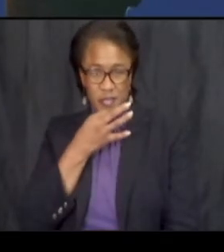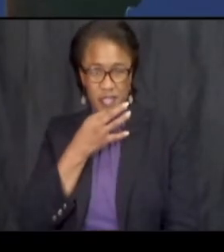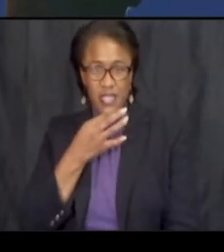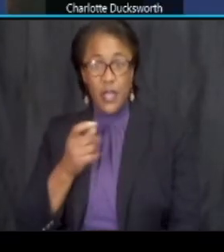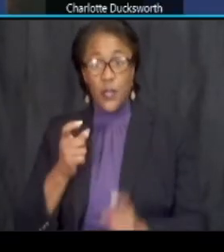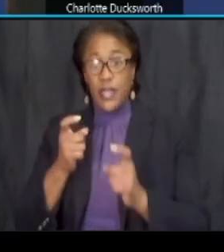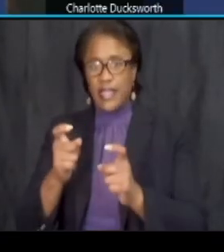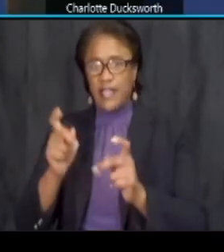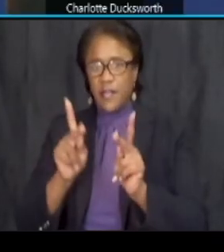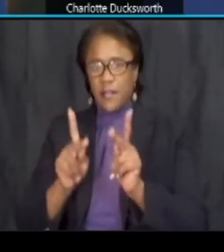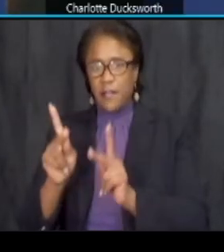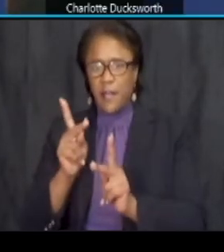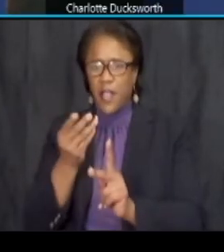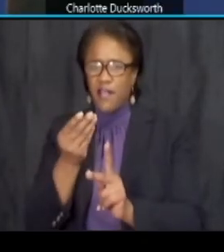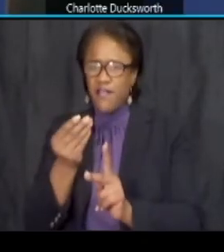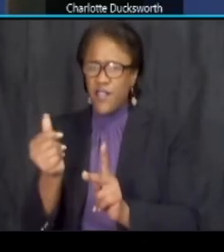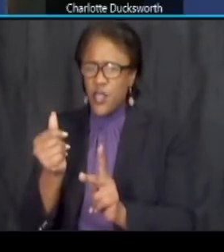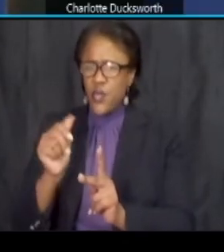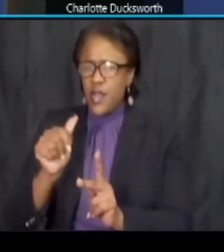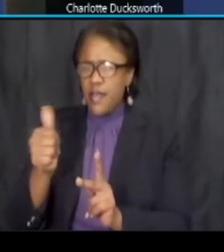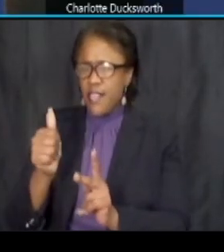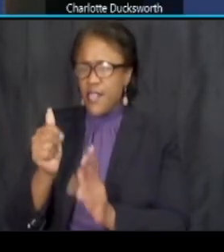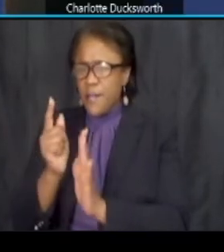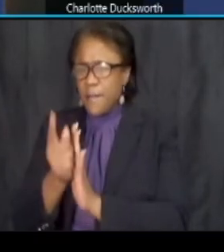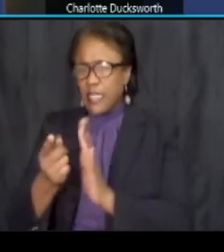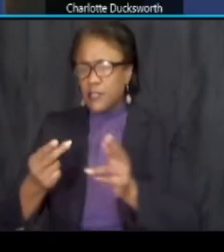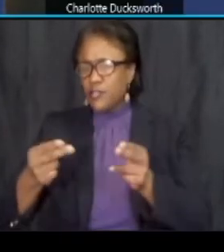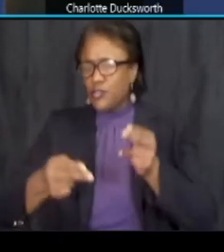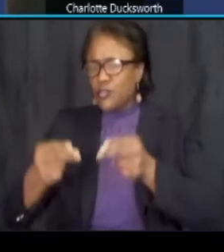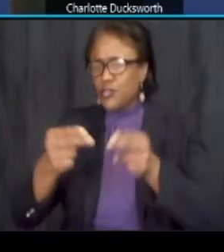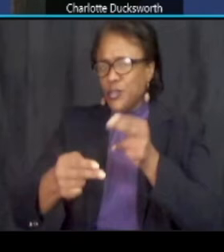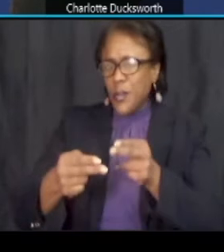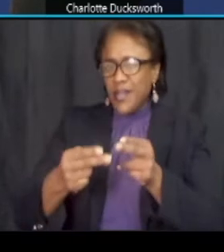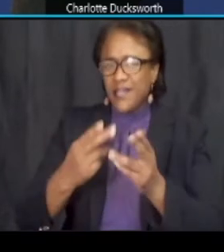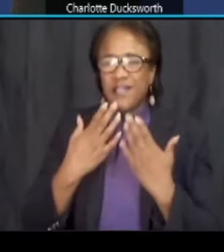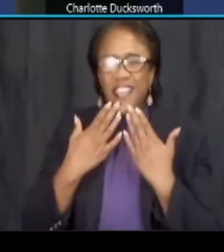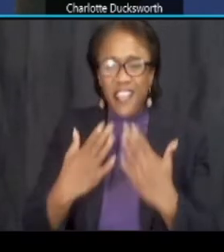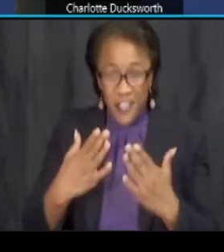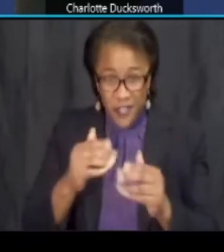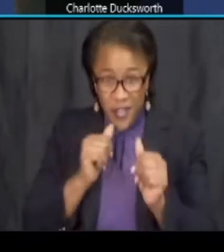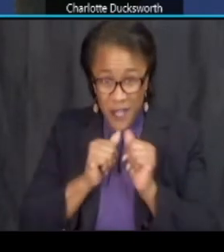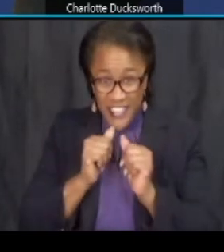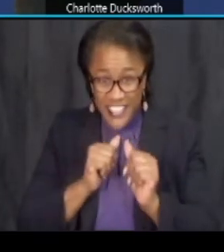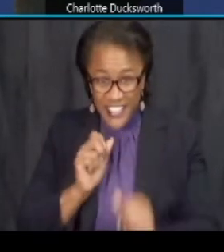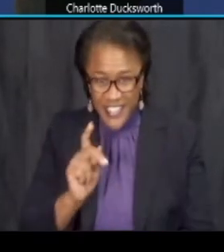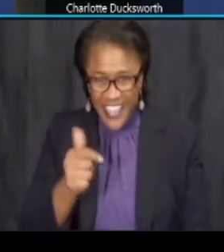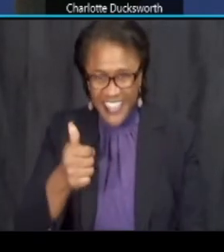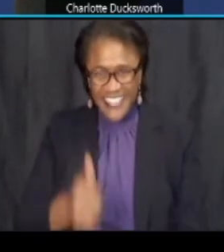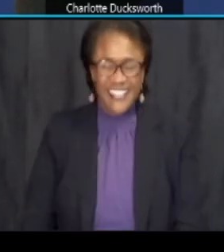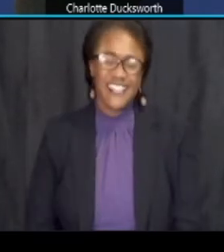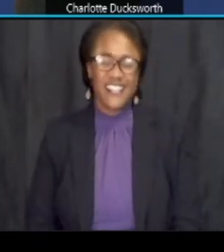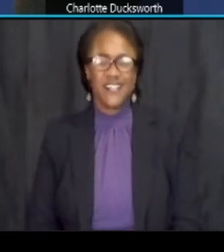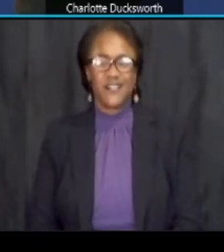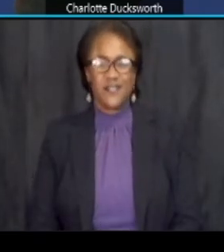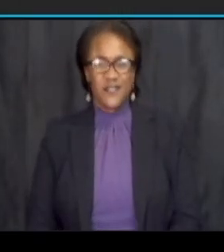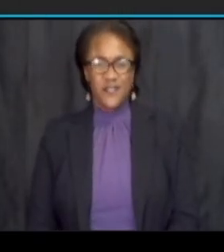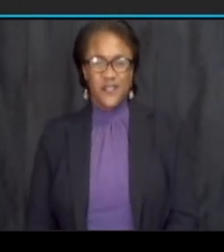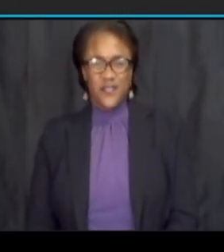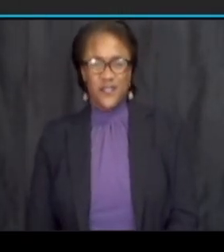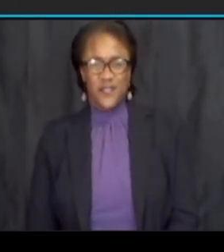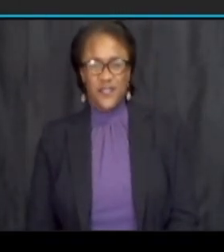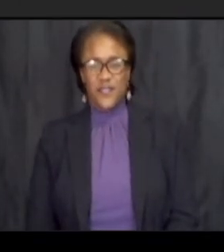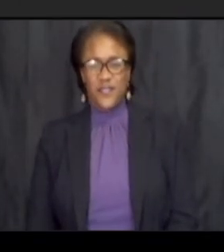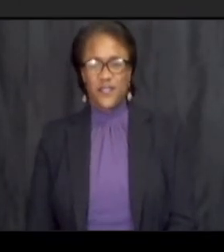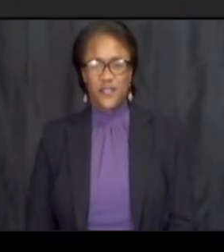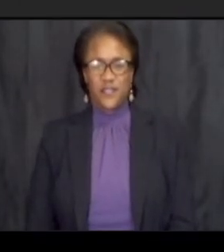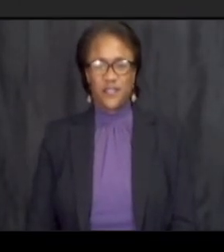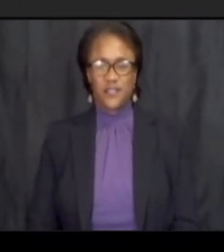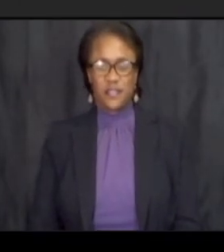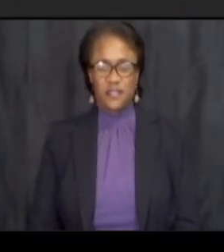a few another minute or so to log in so thank you for your patience